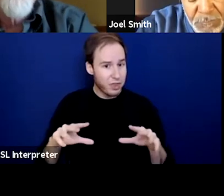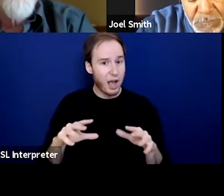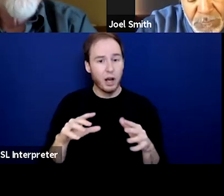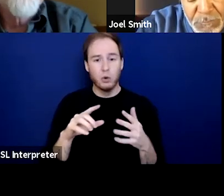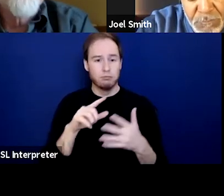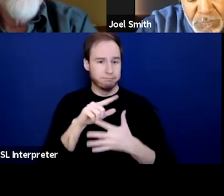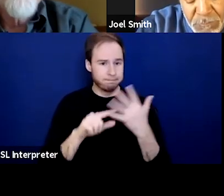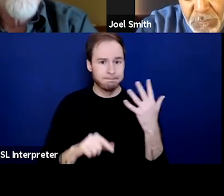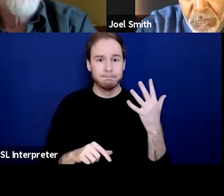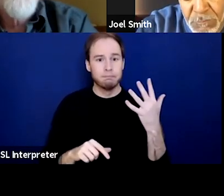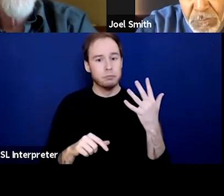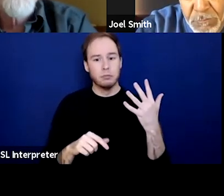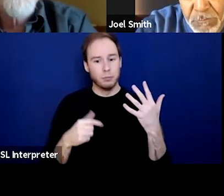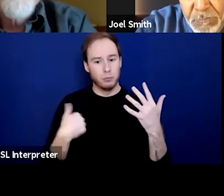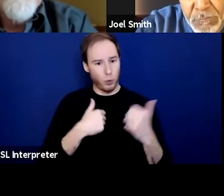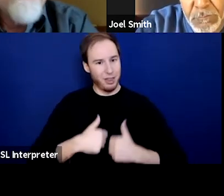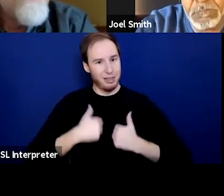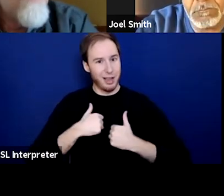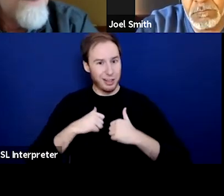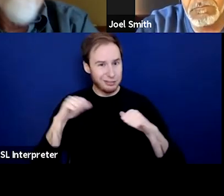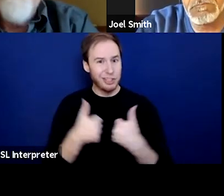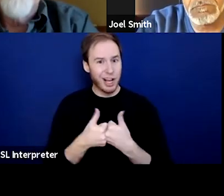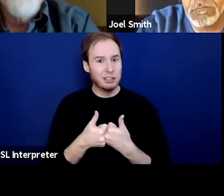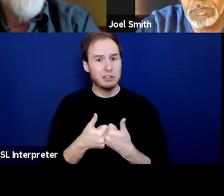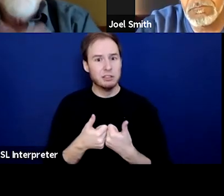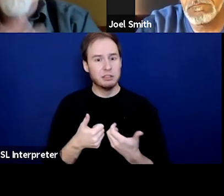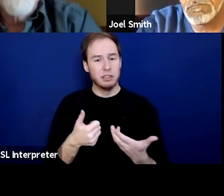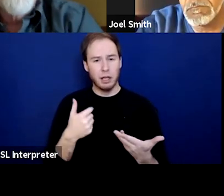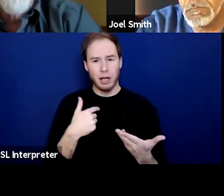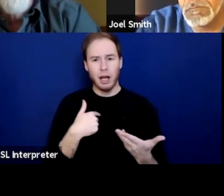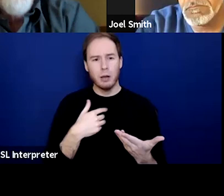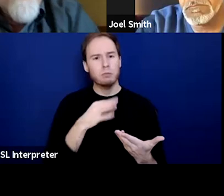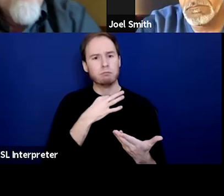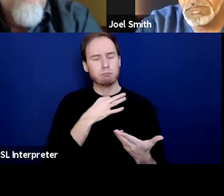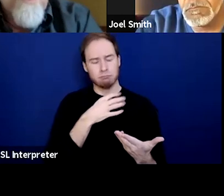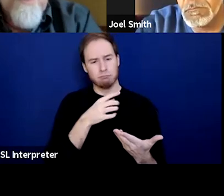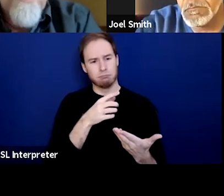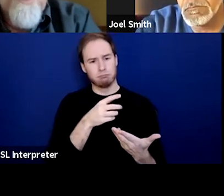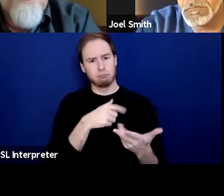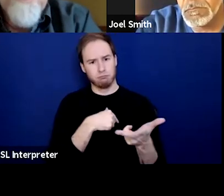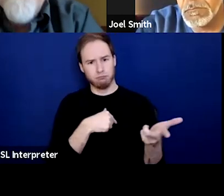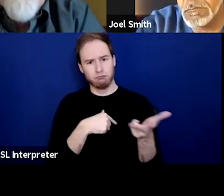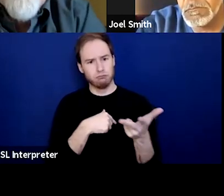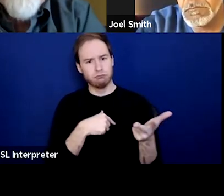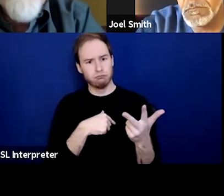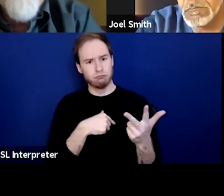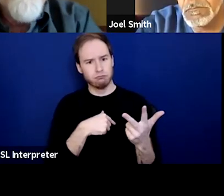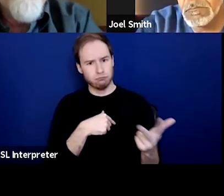that make our lives challenging. And I just wonder if each of you could say a bit, so what's the big deal about recovery